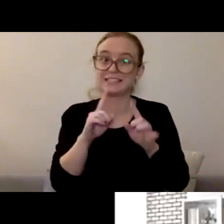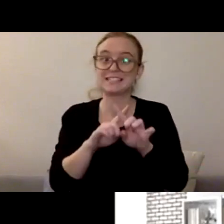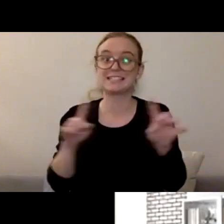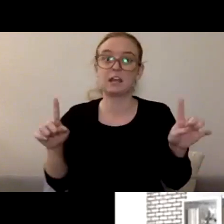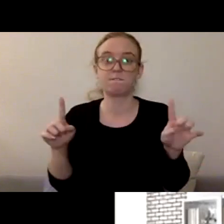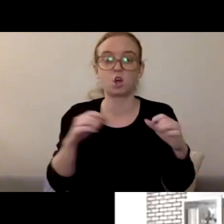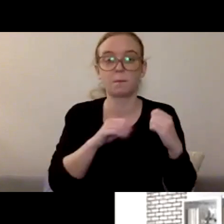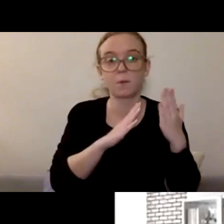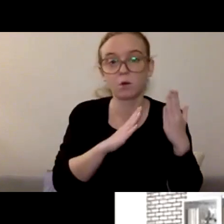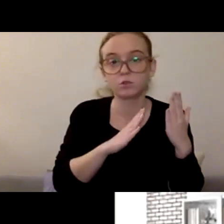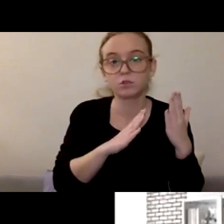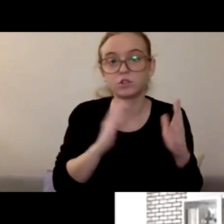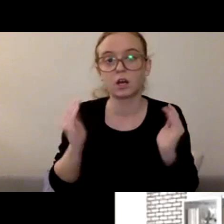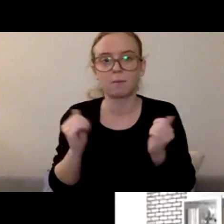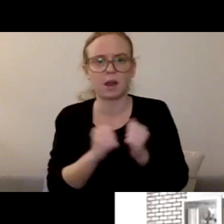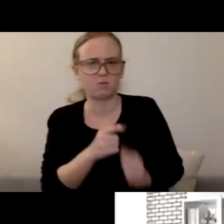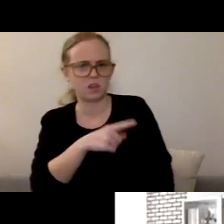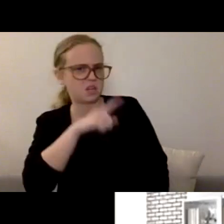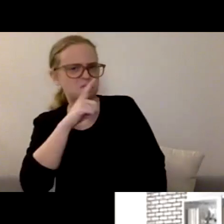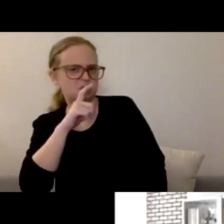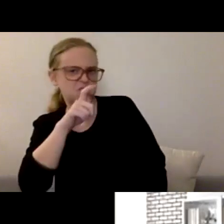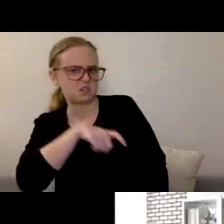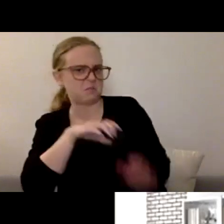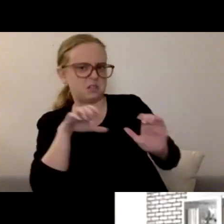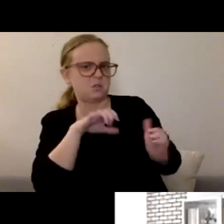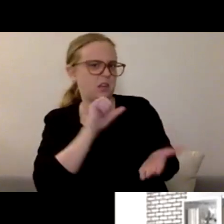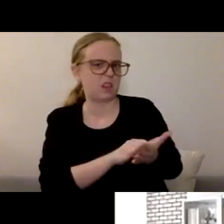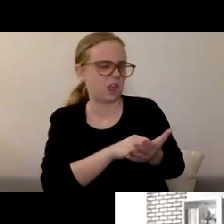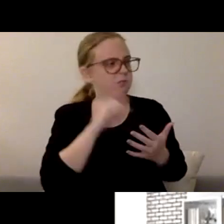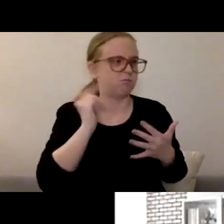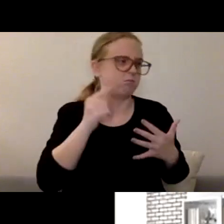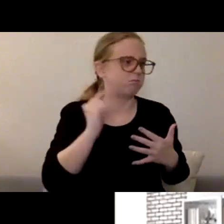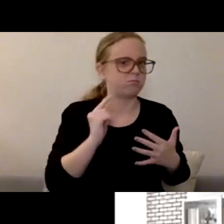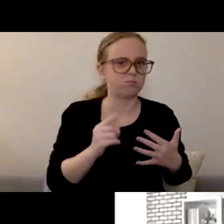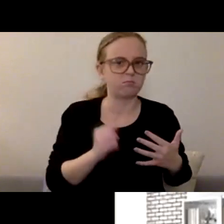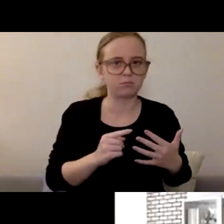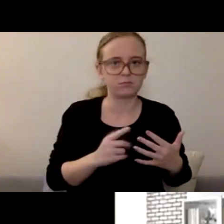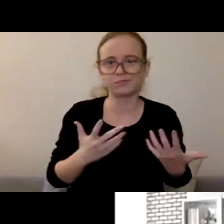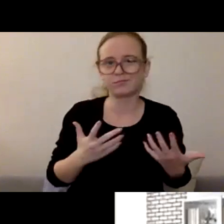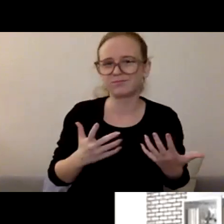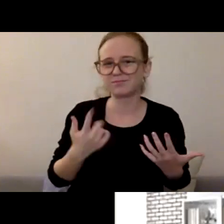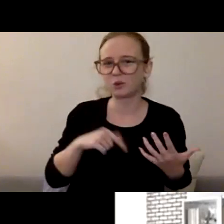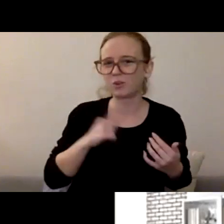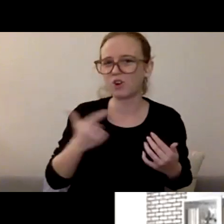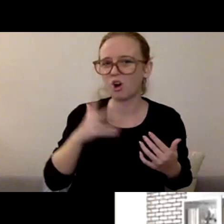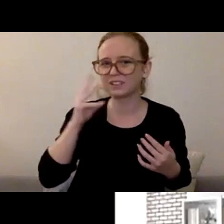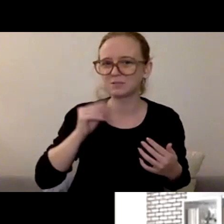"You shouldn't be doing this this way." Right? Like, I mean, we've all experienced that. I'm sure as parents we've all gone down one road